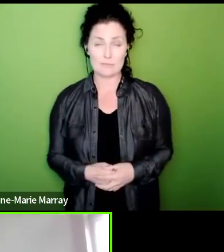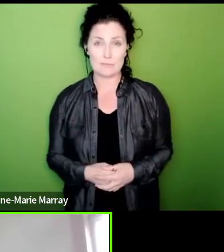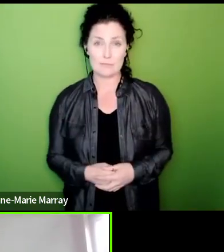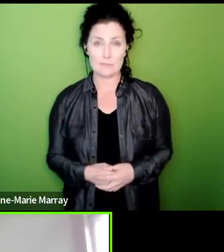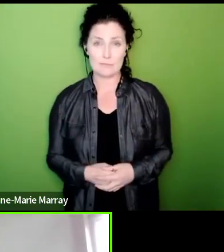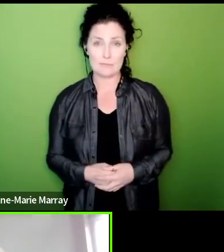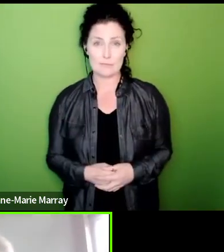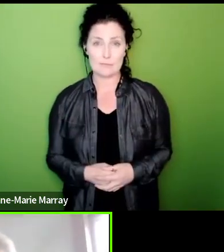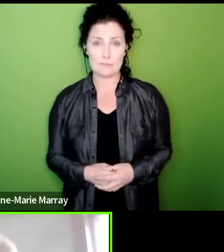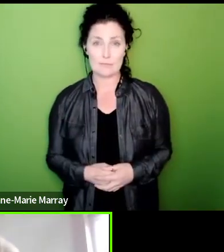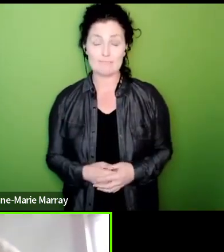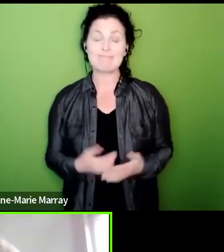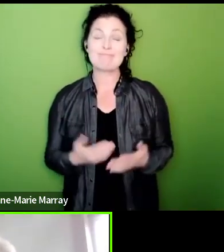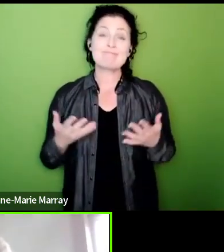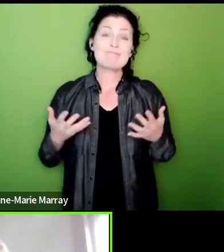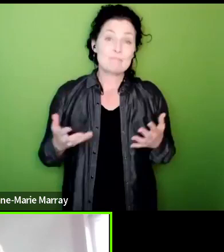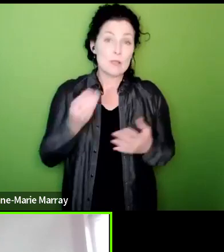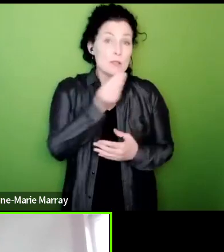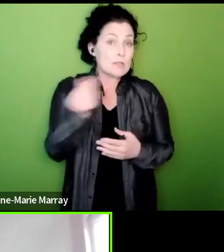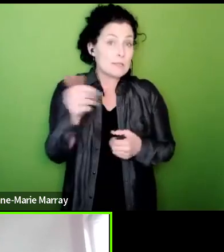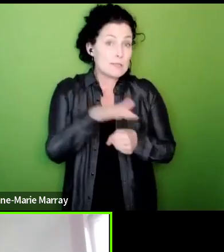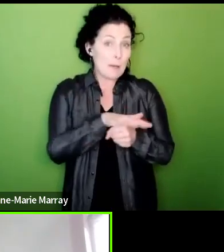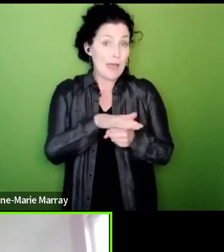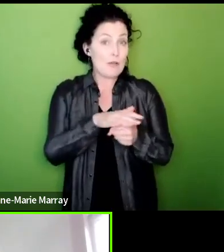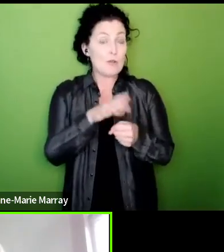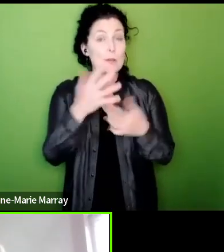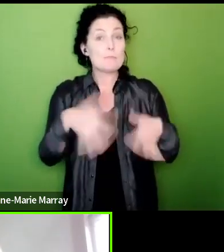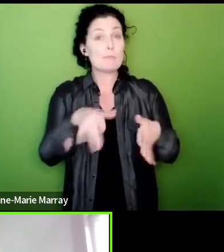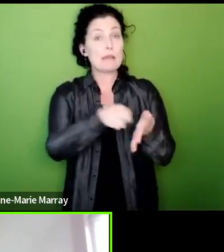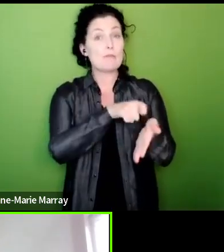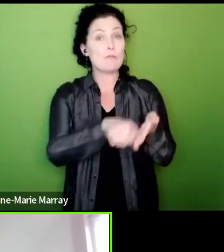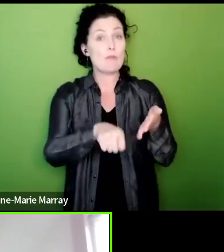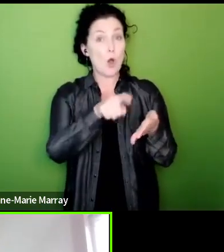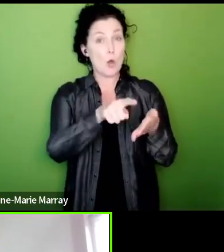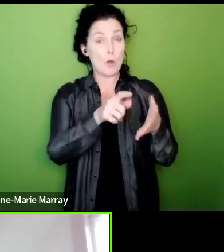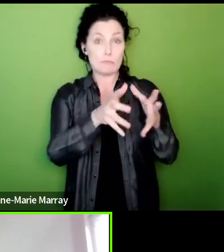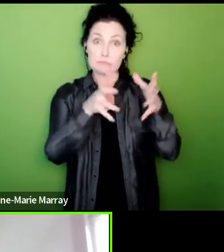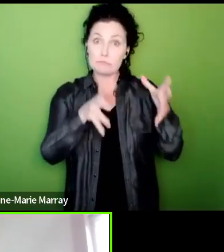however there are some areas that we balloted where we achieve massive yes votes but we didn't